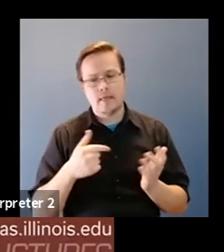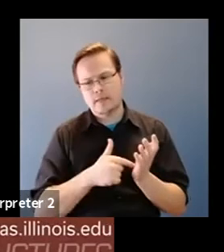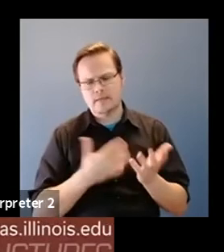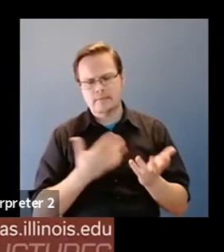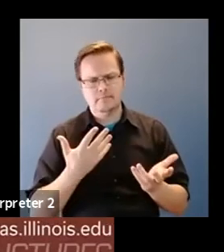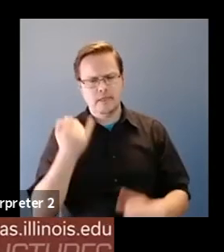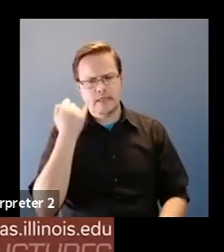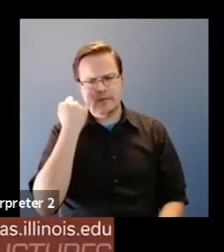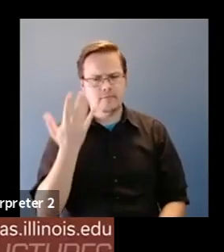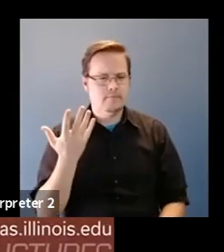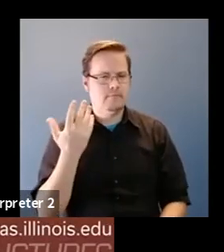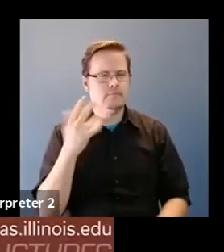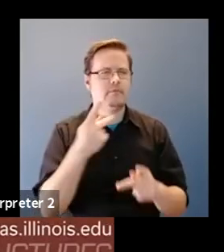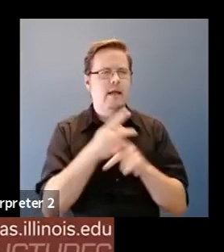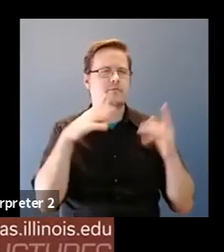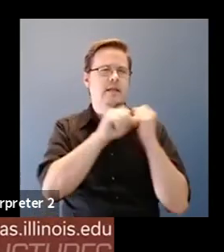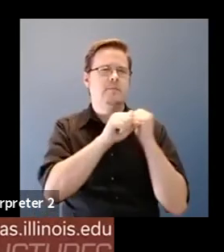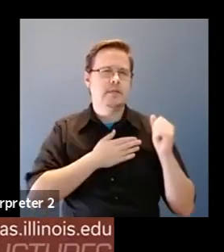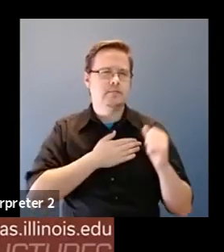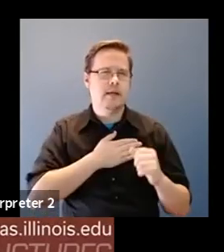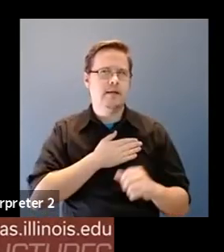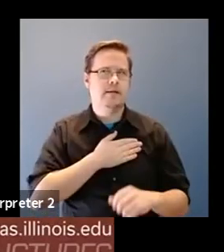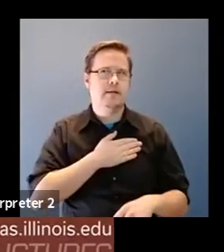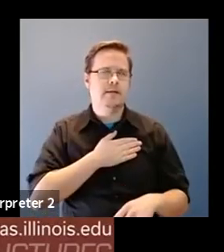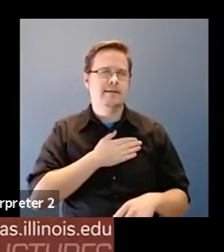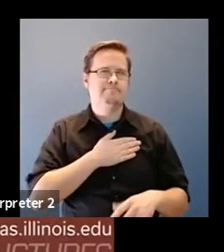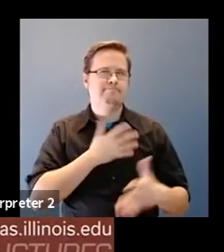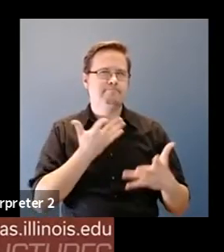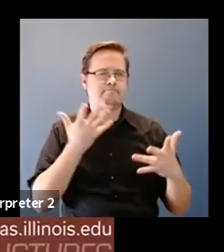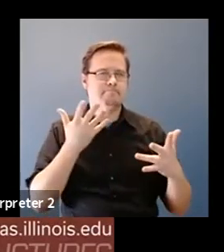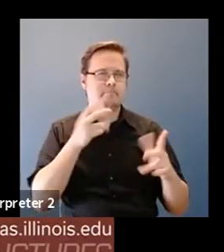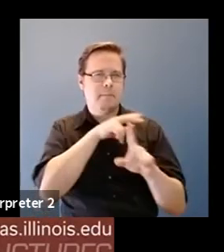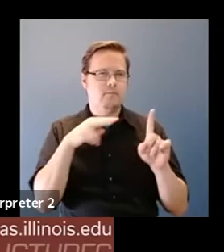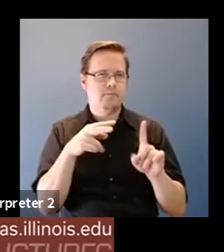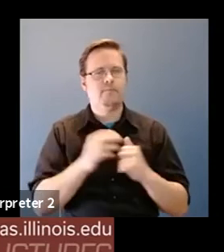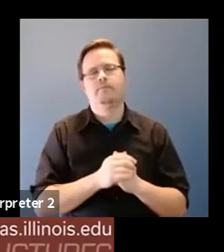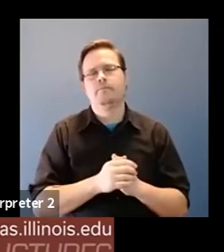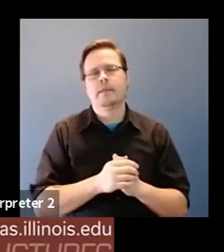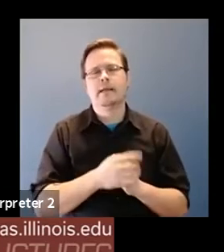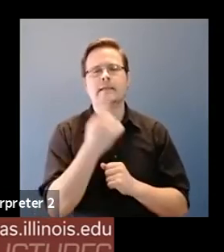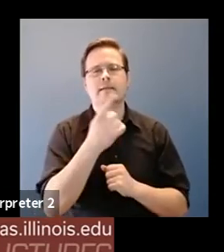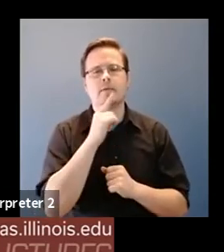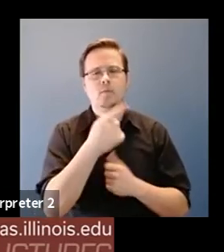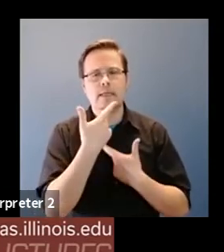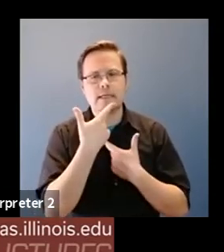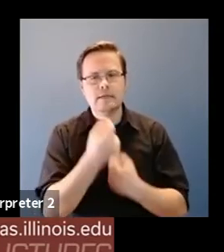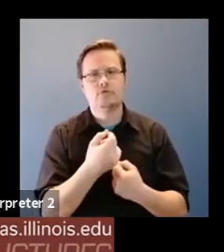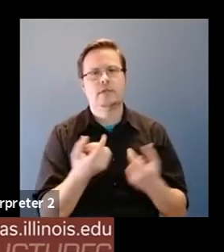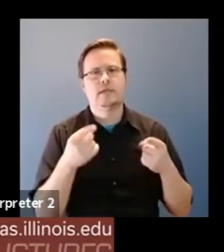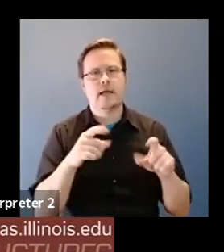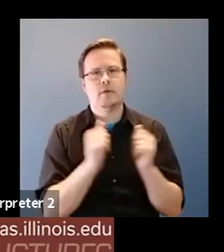Martin Wattenberg: sort of summarize my point of view it's that something genuinely interested is going on with the neural networks that we're seeing.